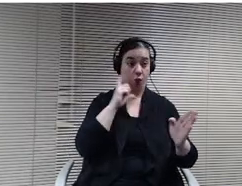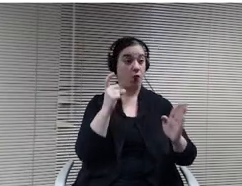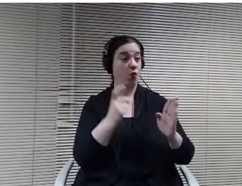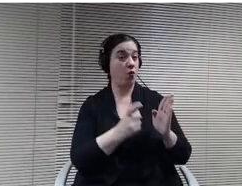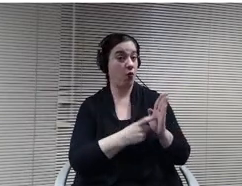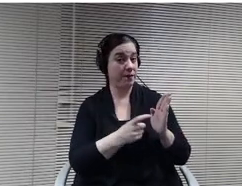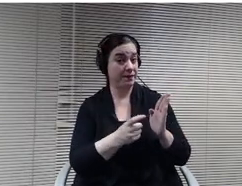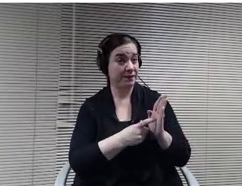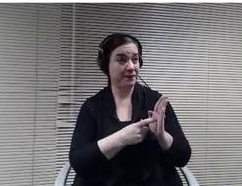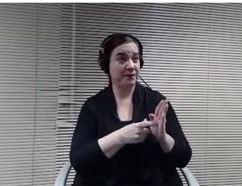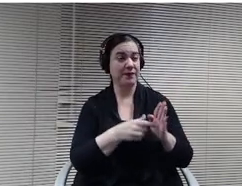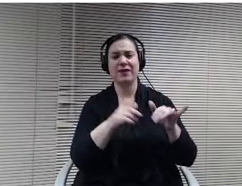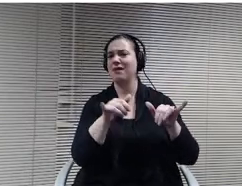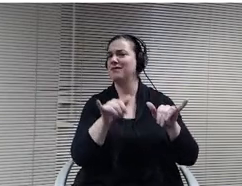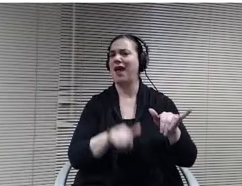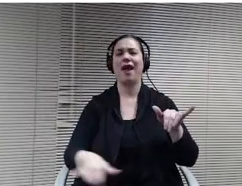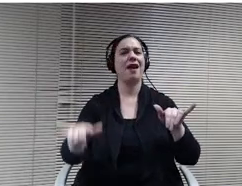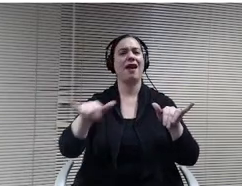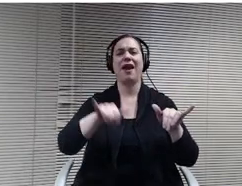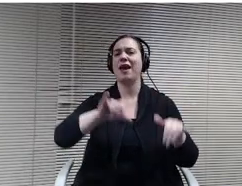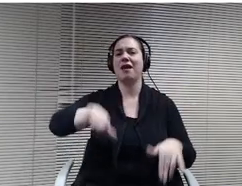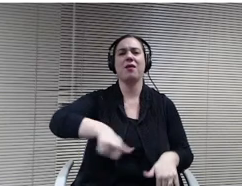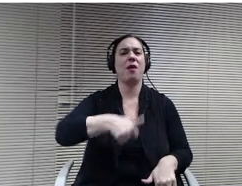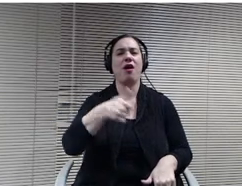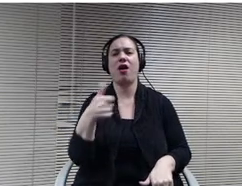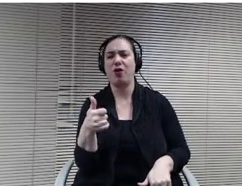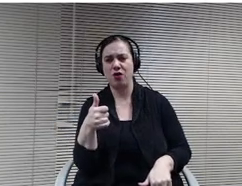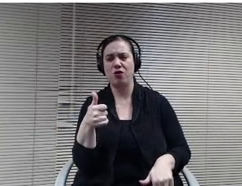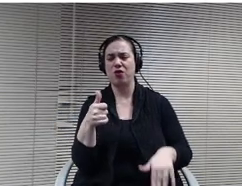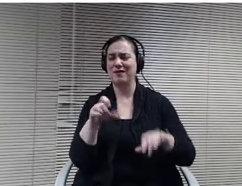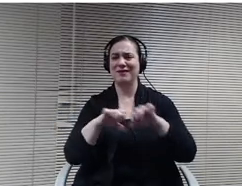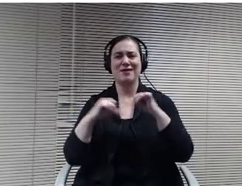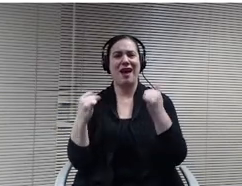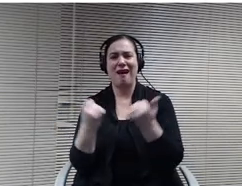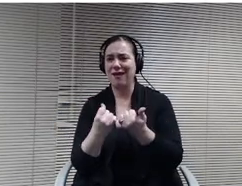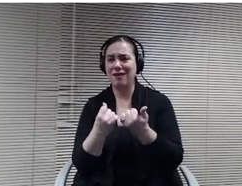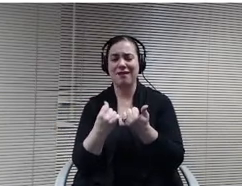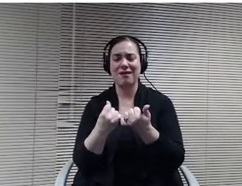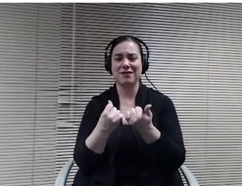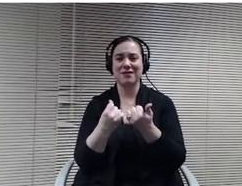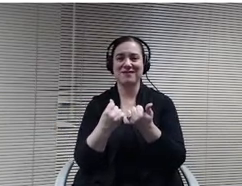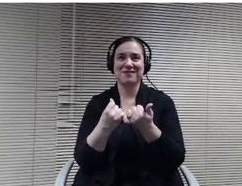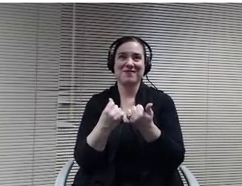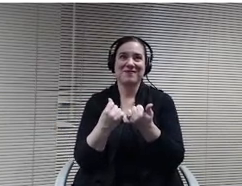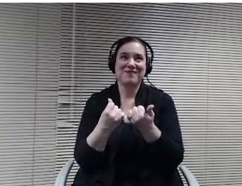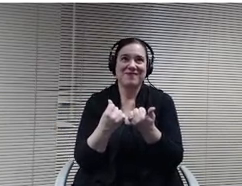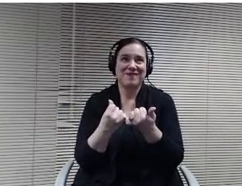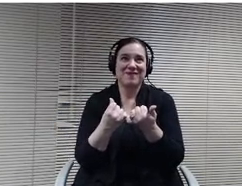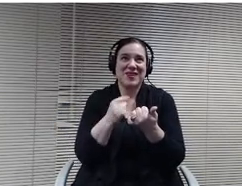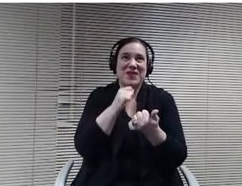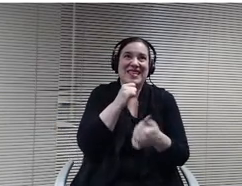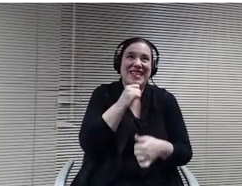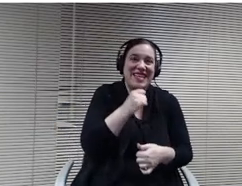society, were having to either do not do things or do things differently or delay them. So this is just a few of the